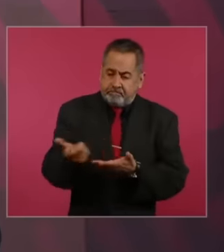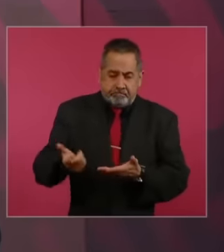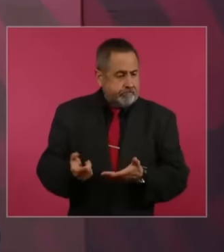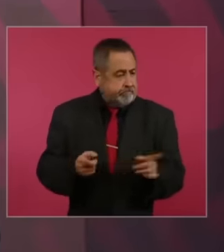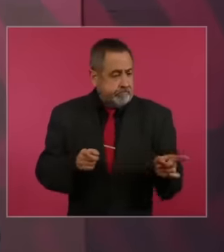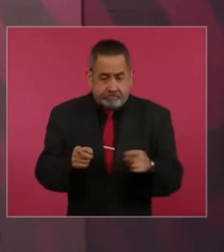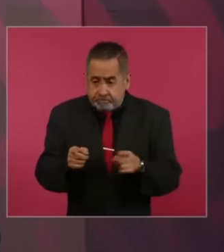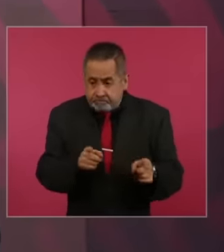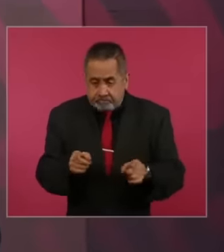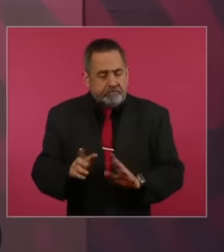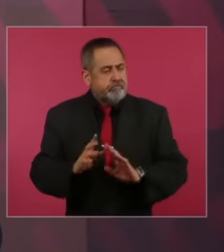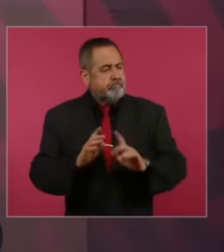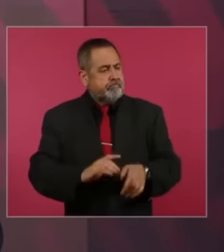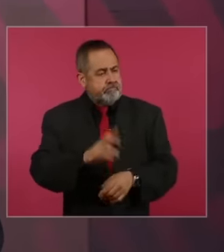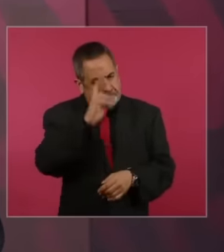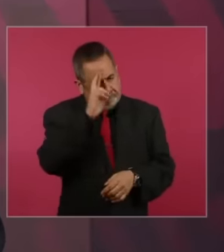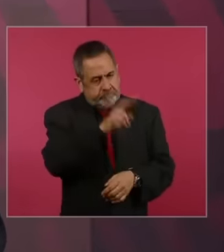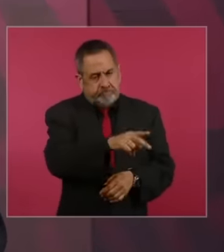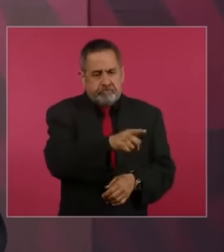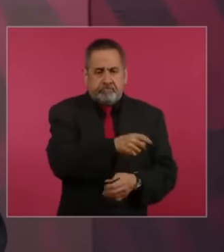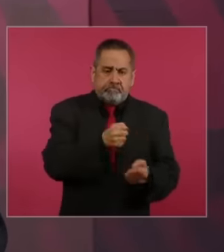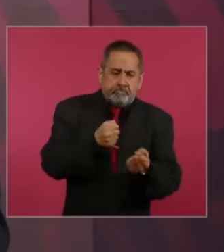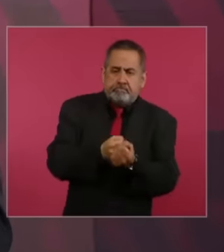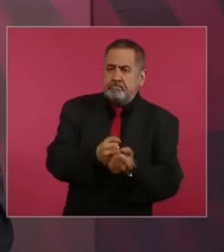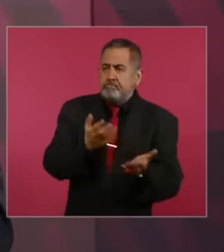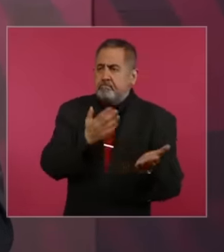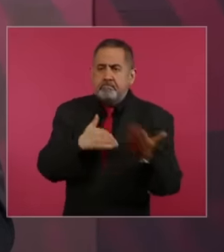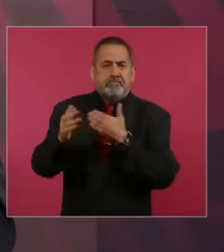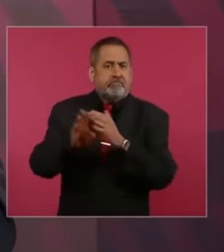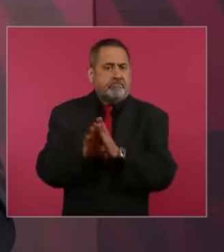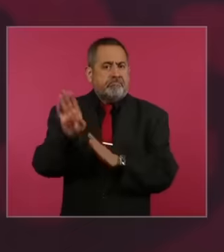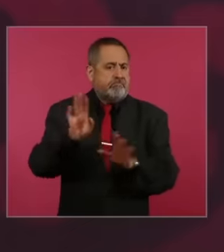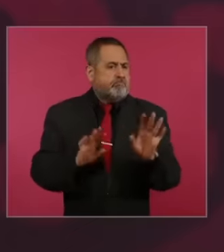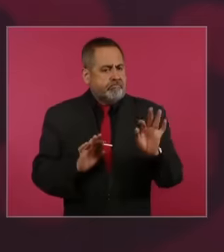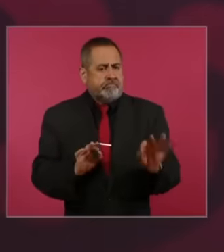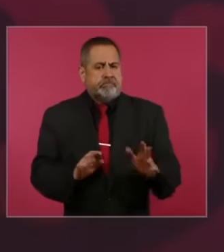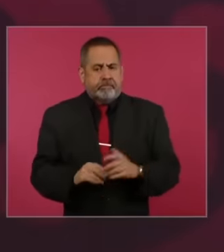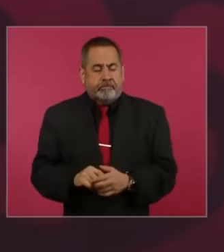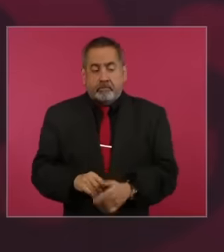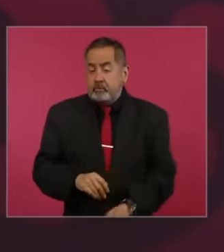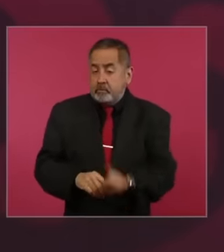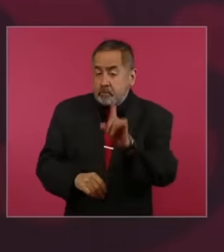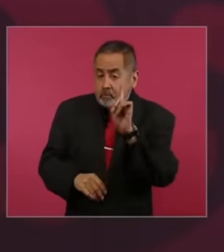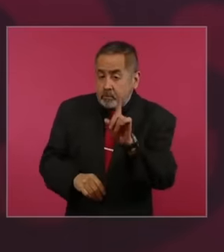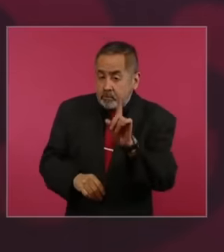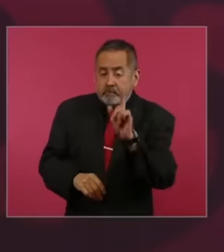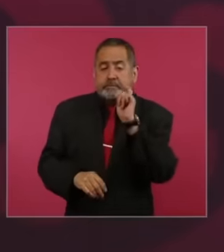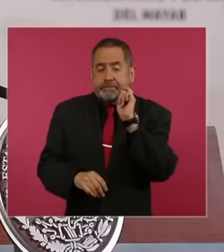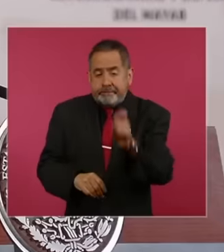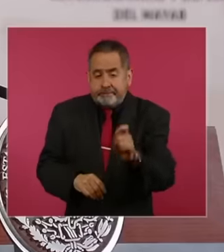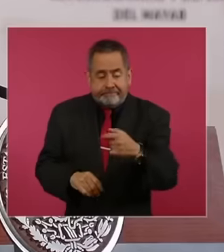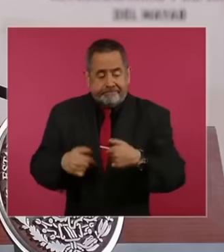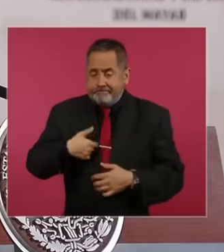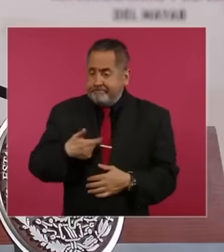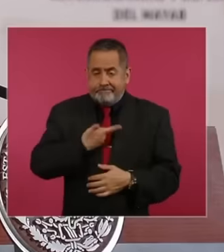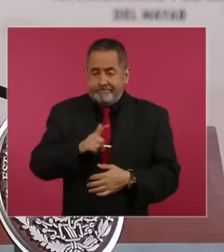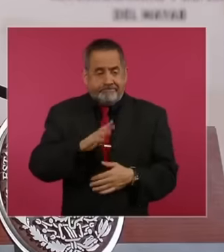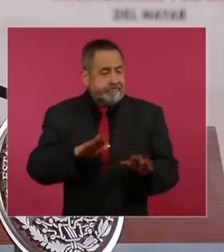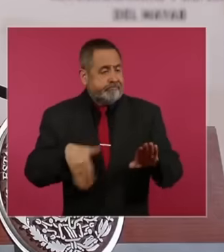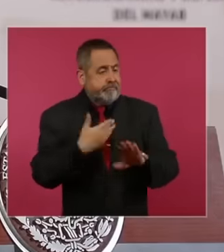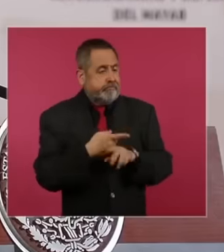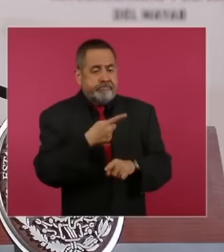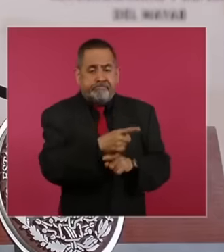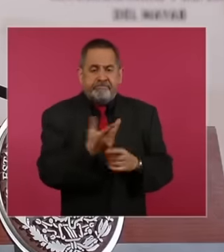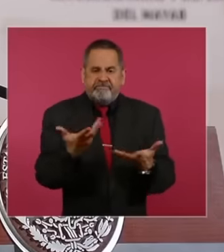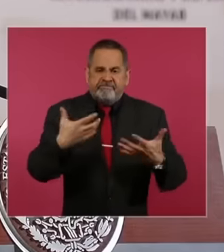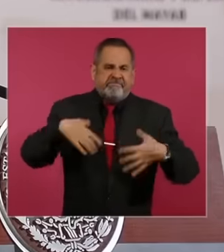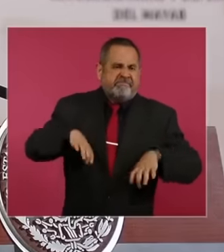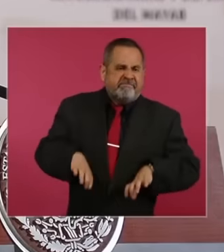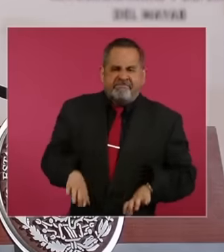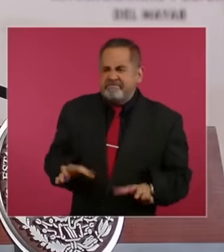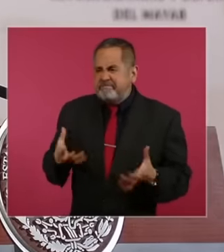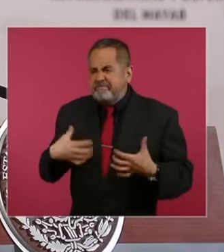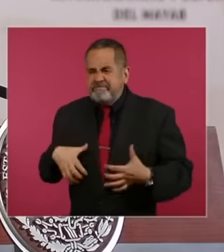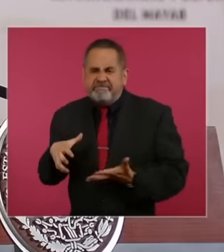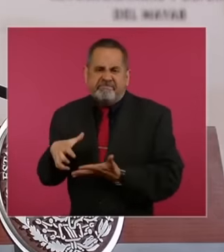development of the country. We are against it. I have always said it clearly. wealth bad life